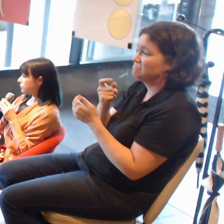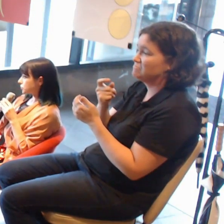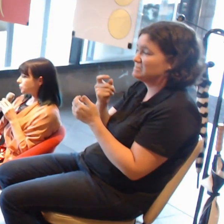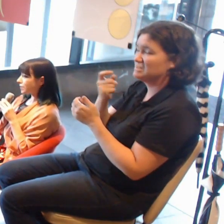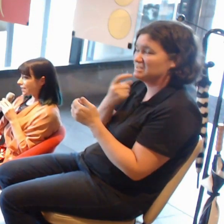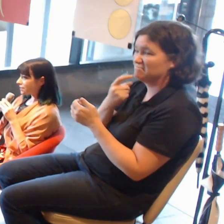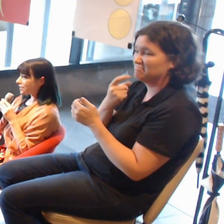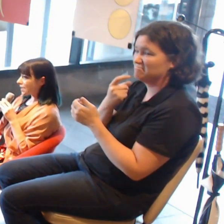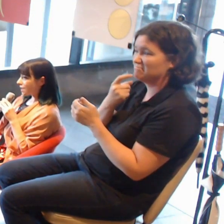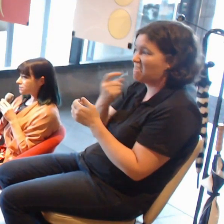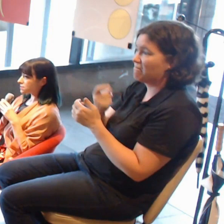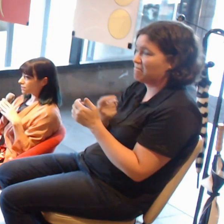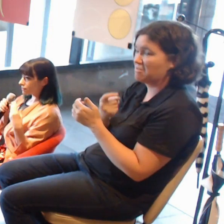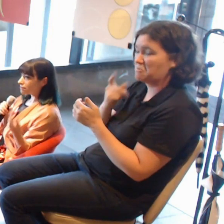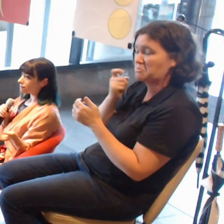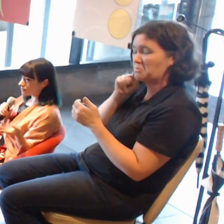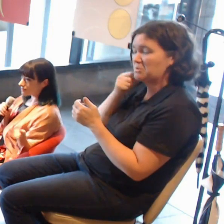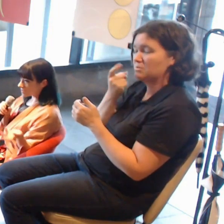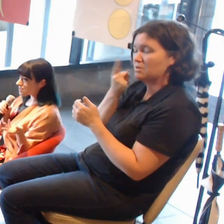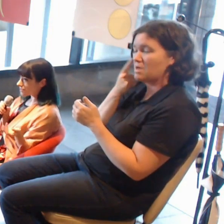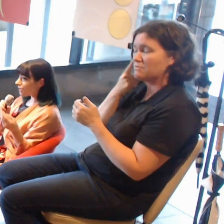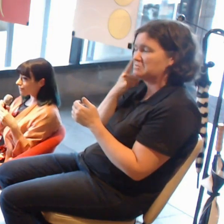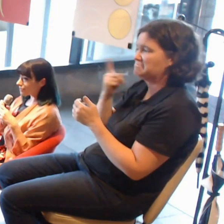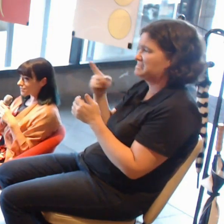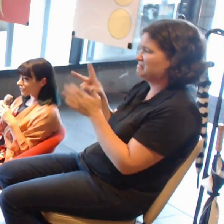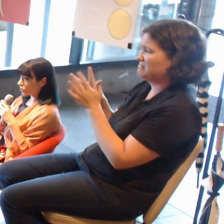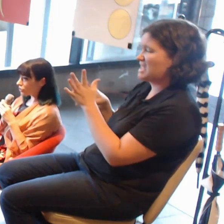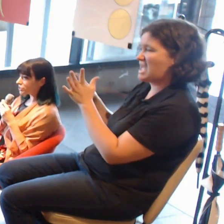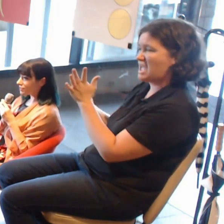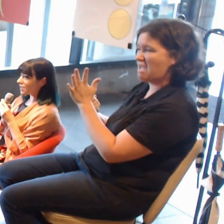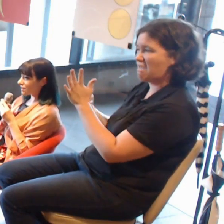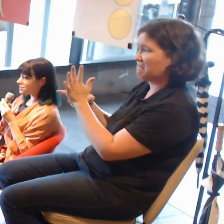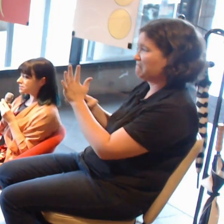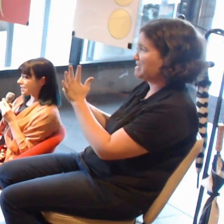as just another technology that artists are now using.